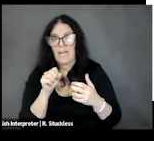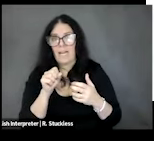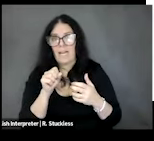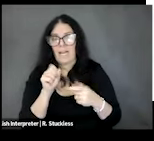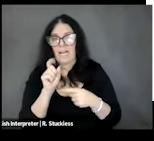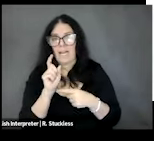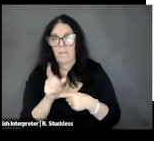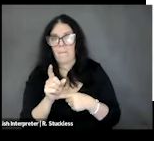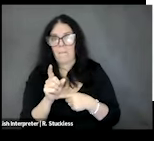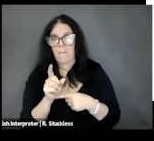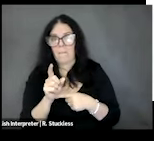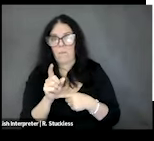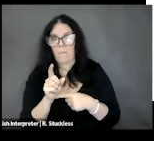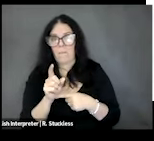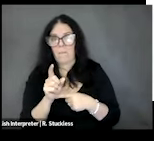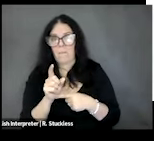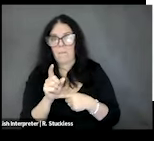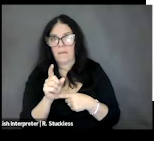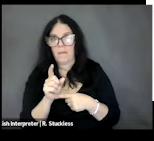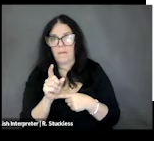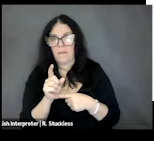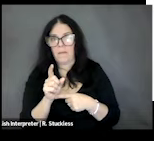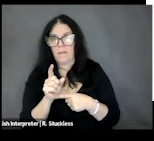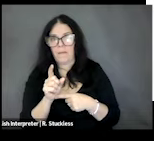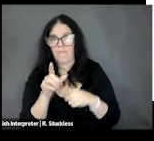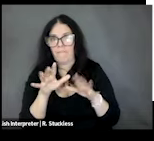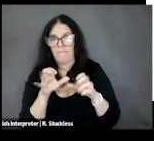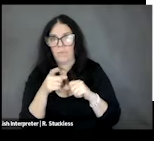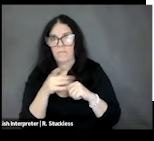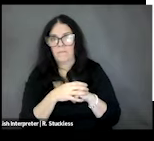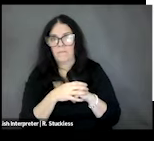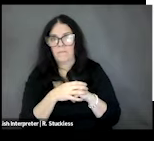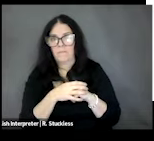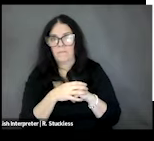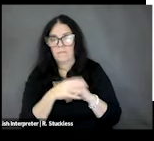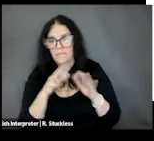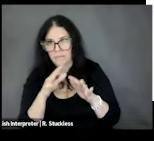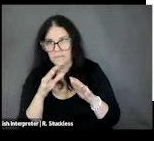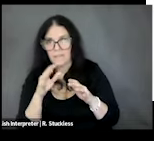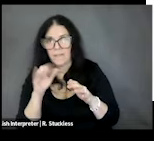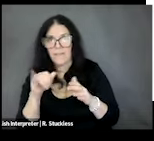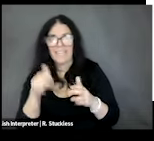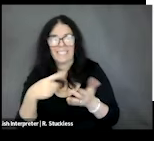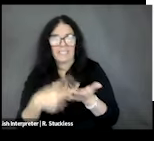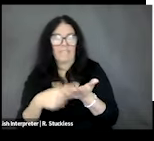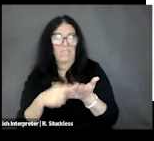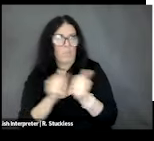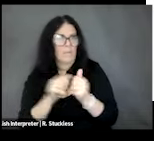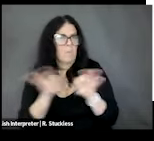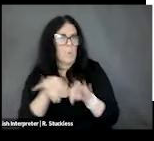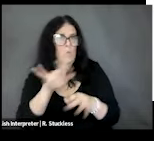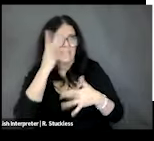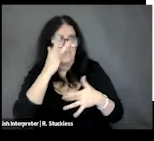the burdening you need to be discussed with your physician and your care team.